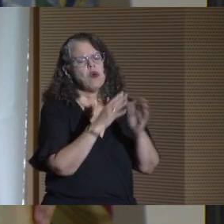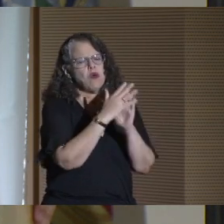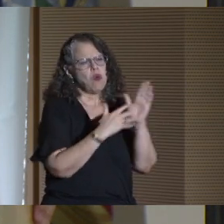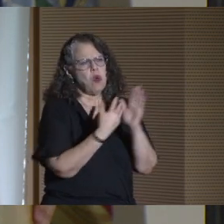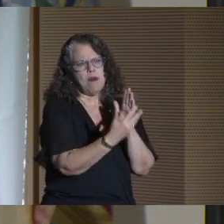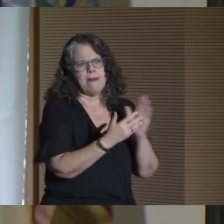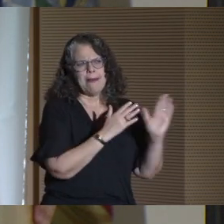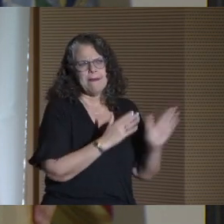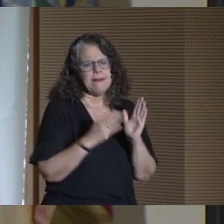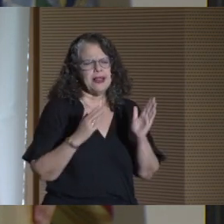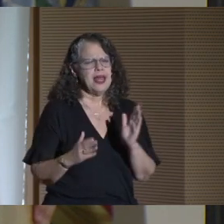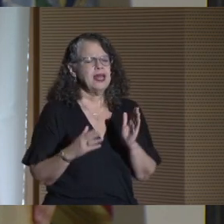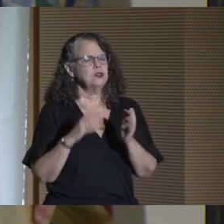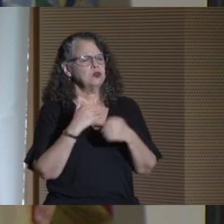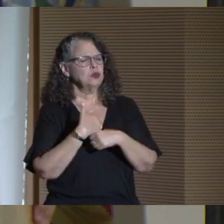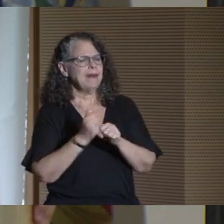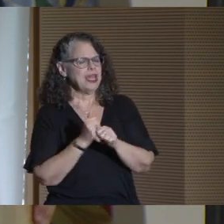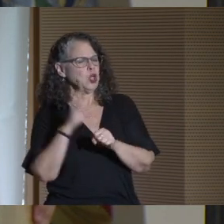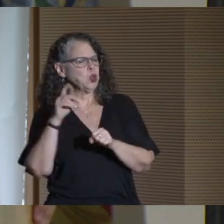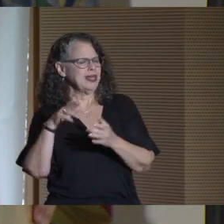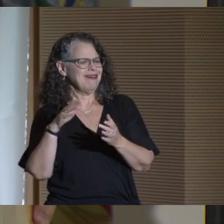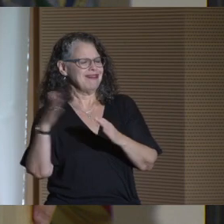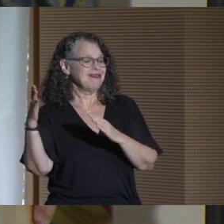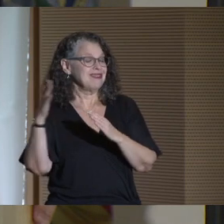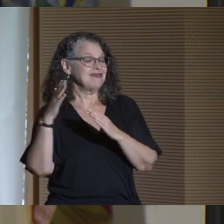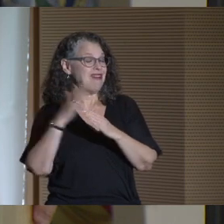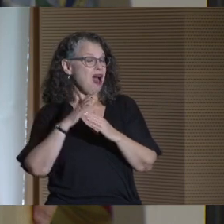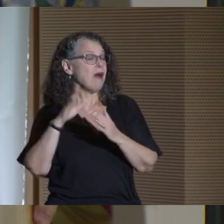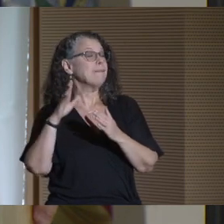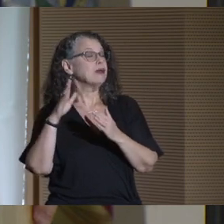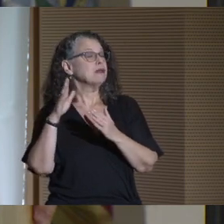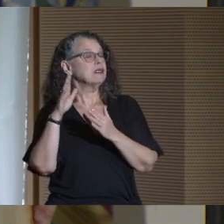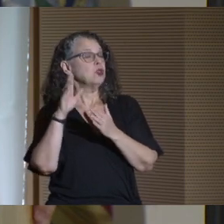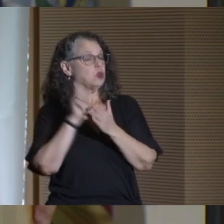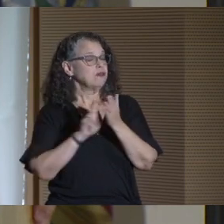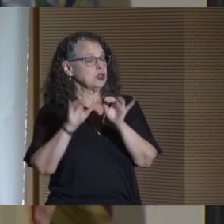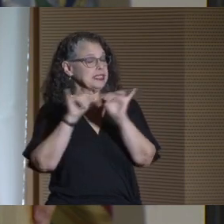foremost student-centered university system by 2030.